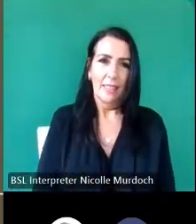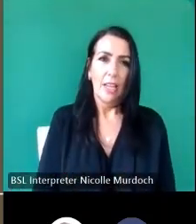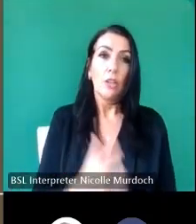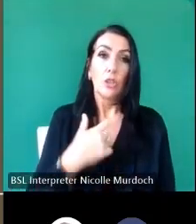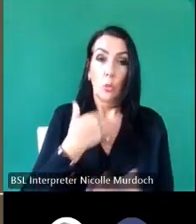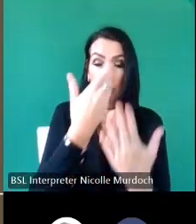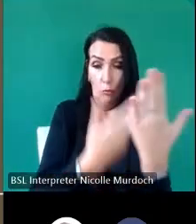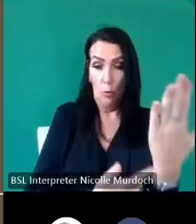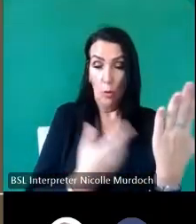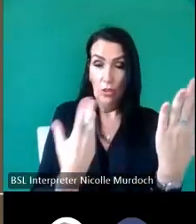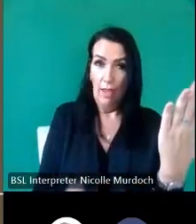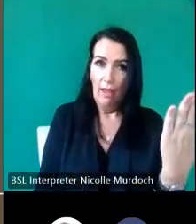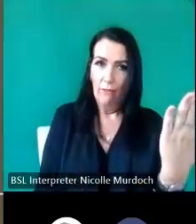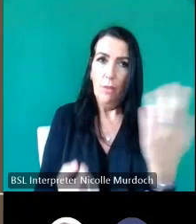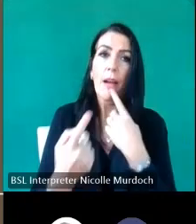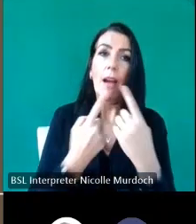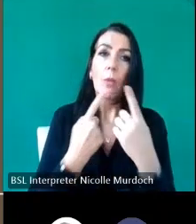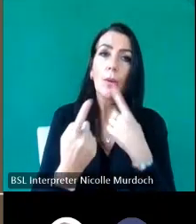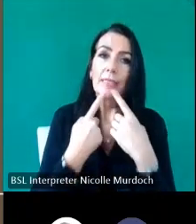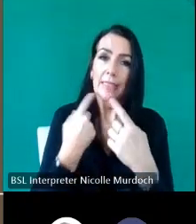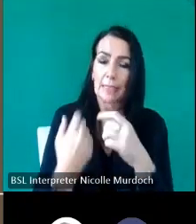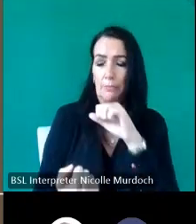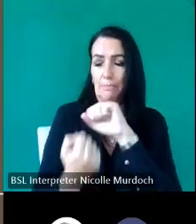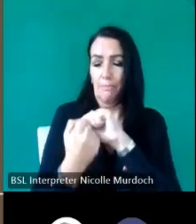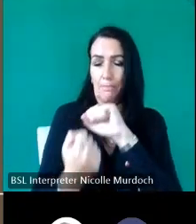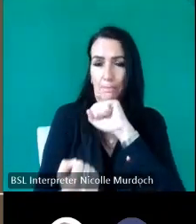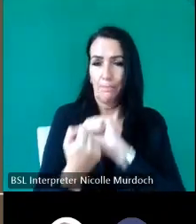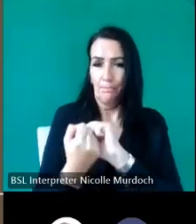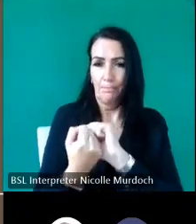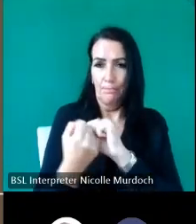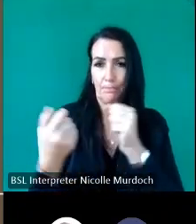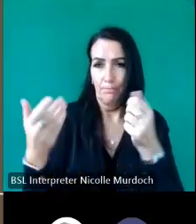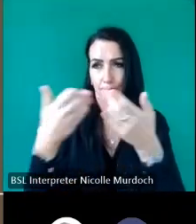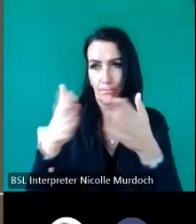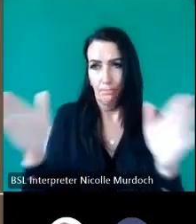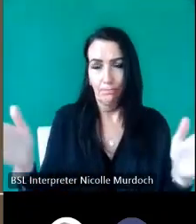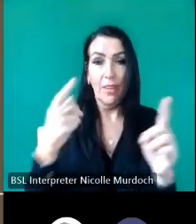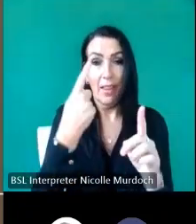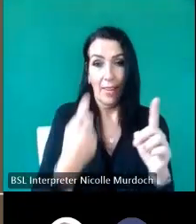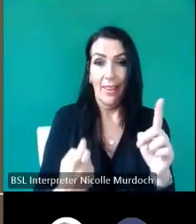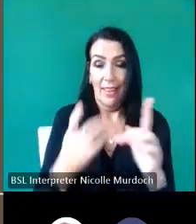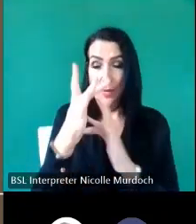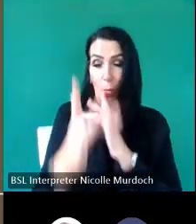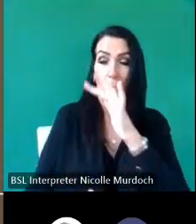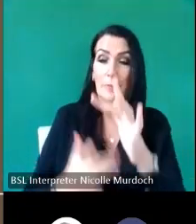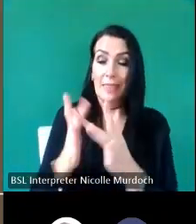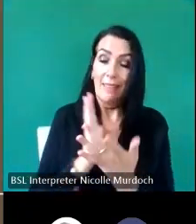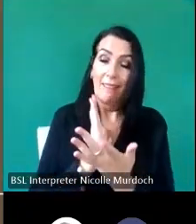data as H said as H DJ said will be available on the camore website so although though we're doing